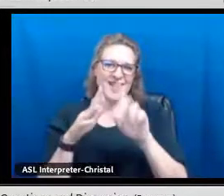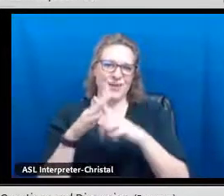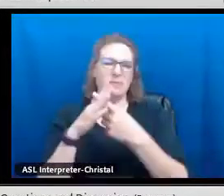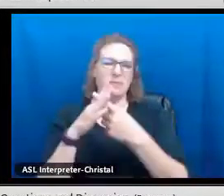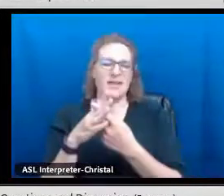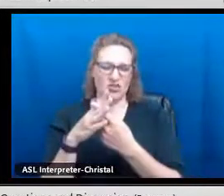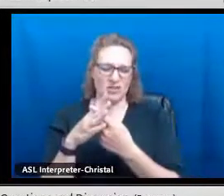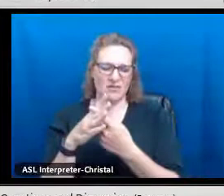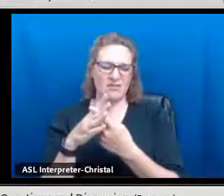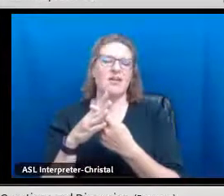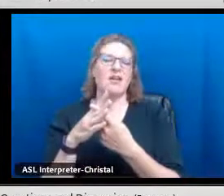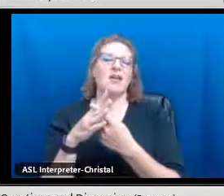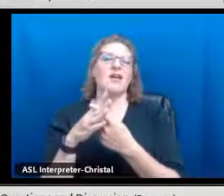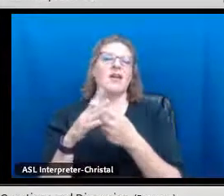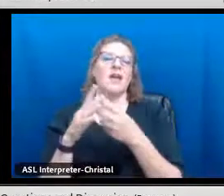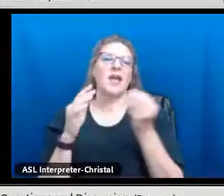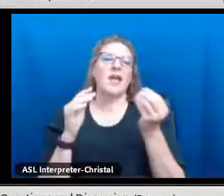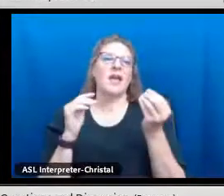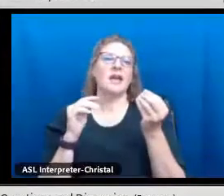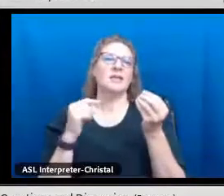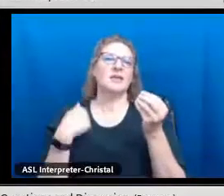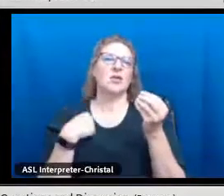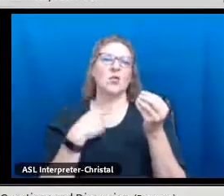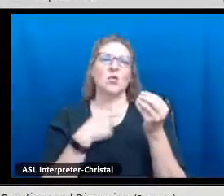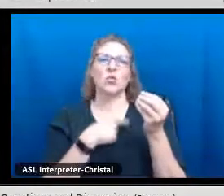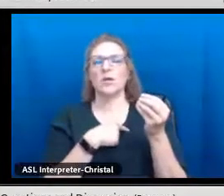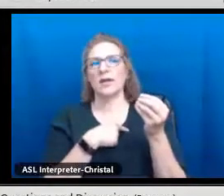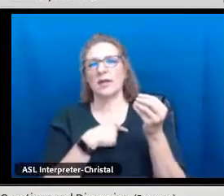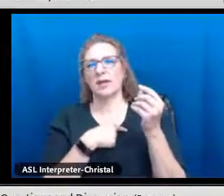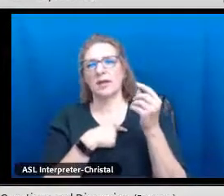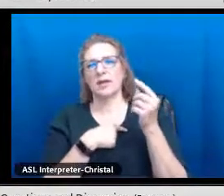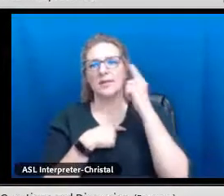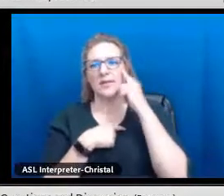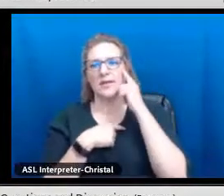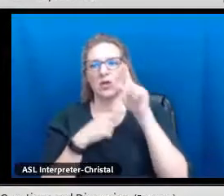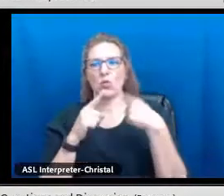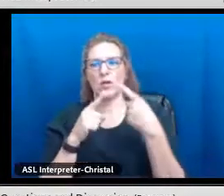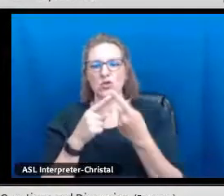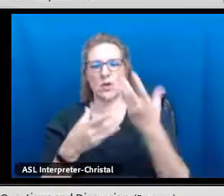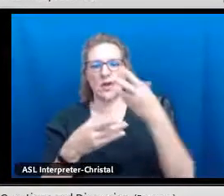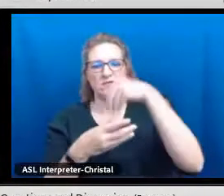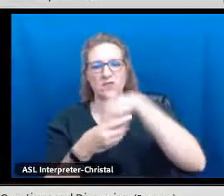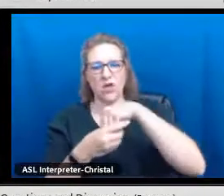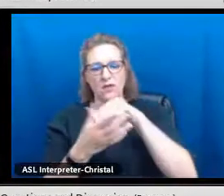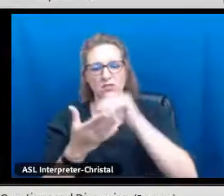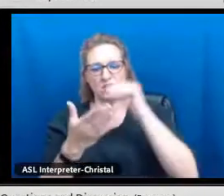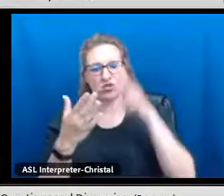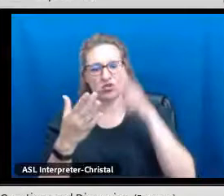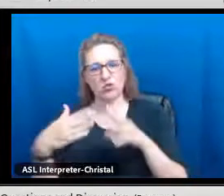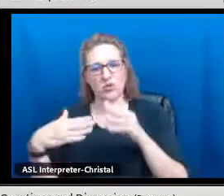And we think that when they bring that student leadership in the seal implementation they